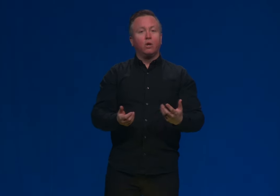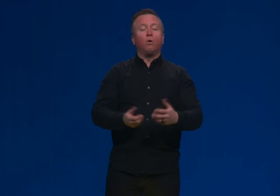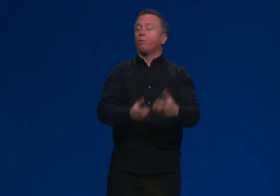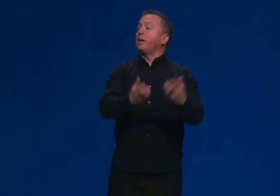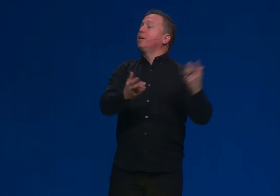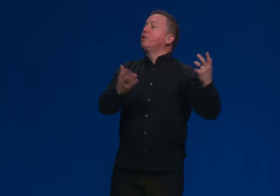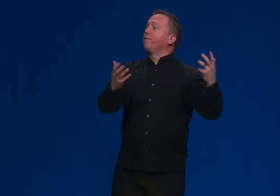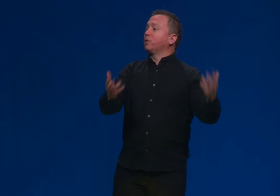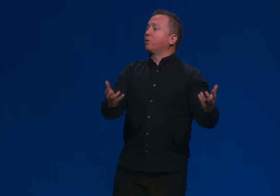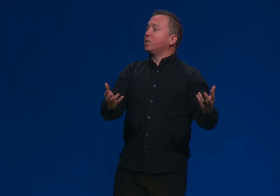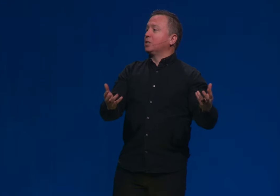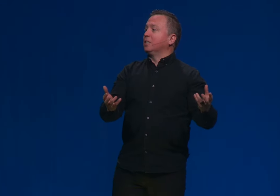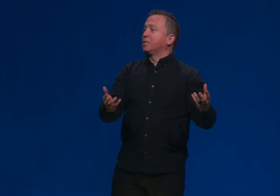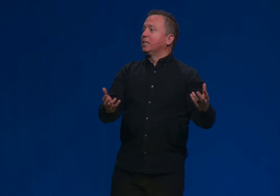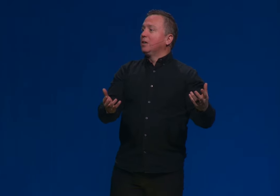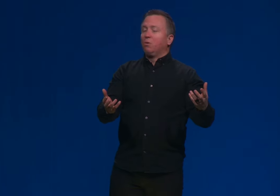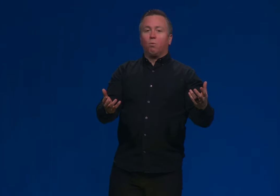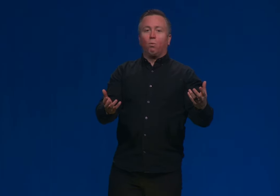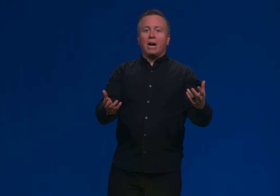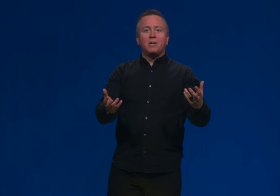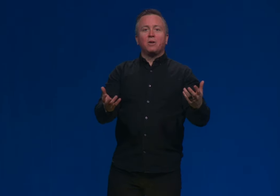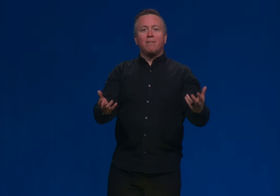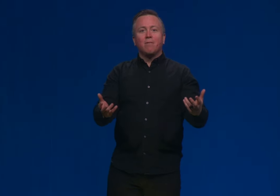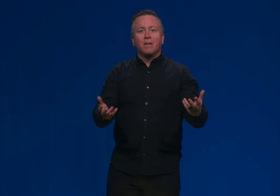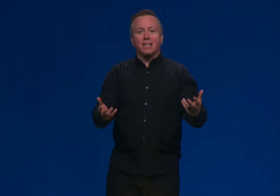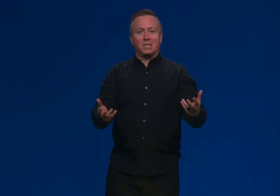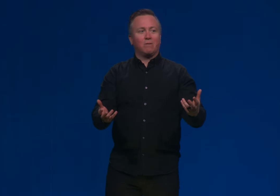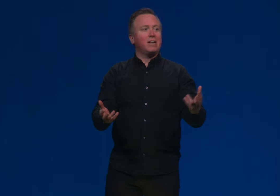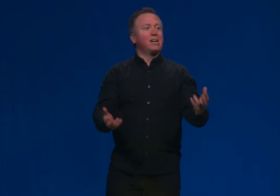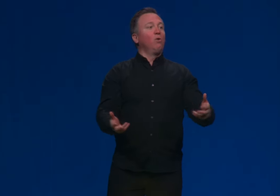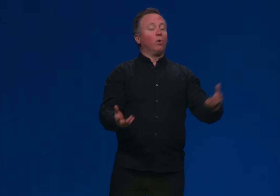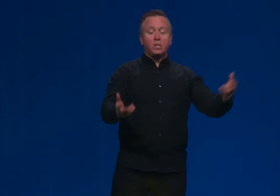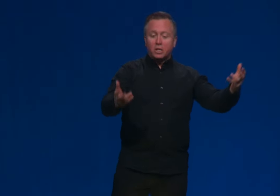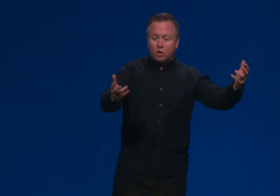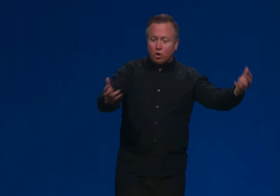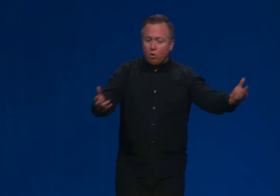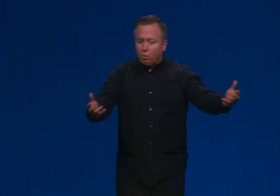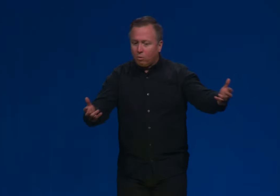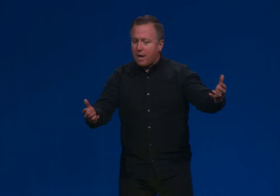You know, Right. Your first question is, why are you giving me this right? What does it do?